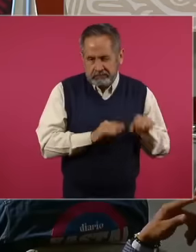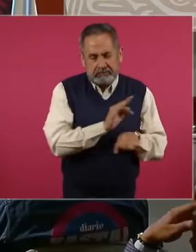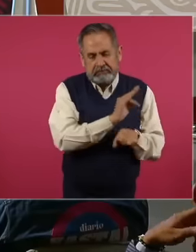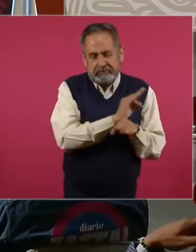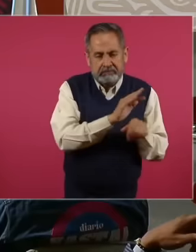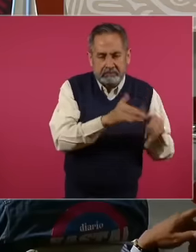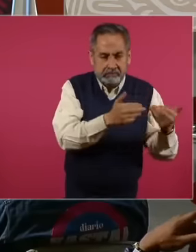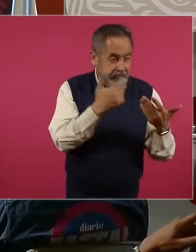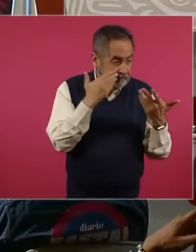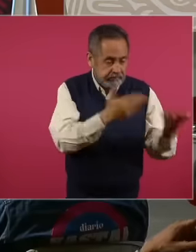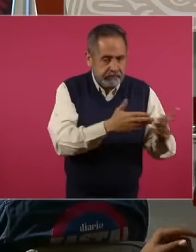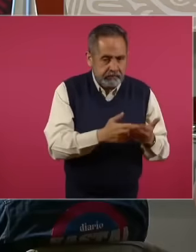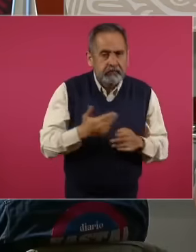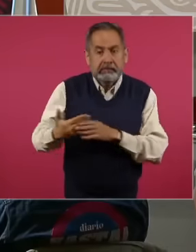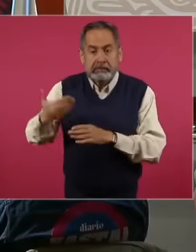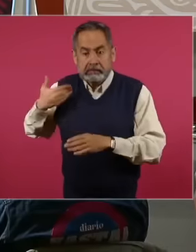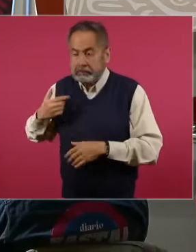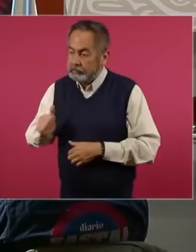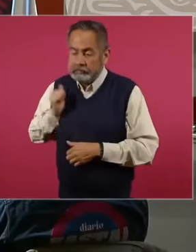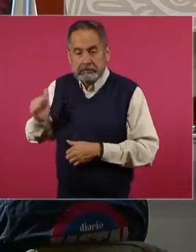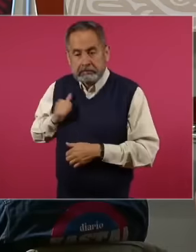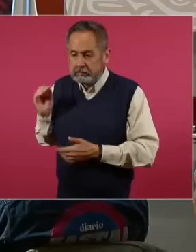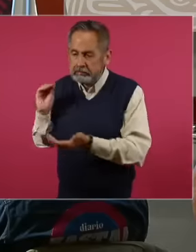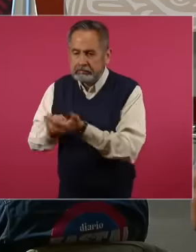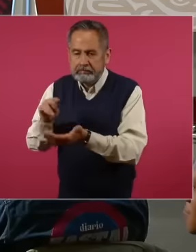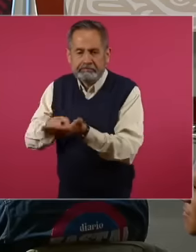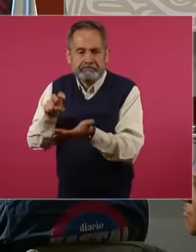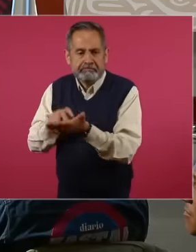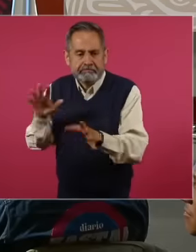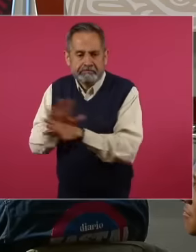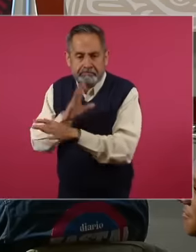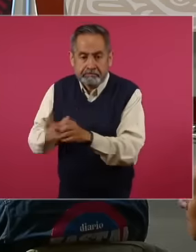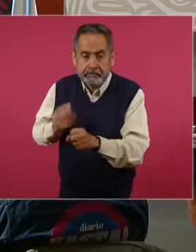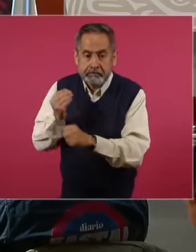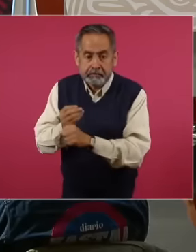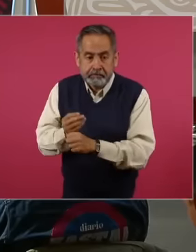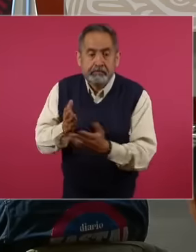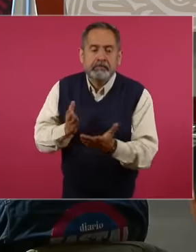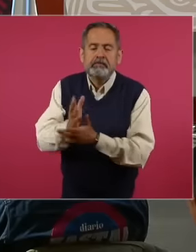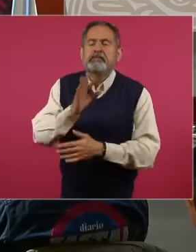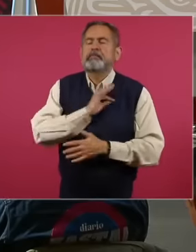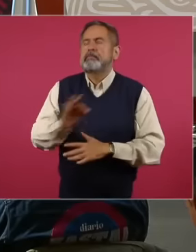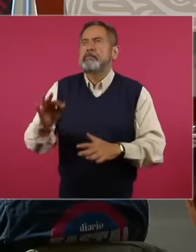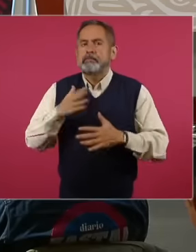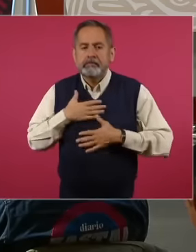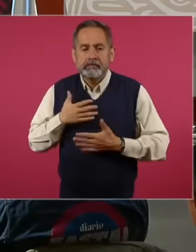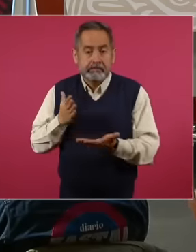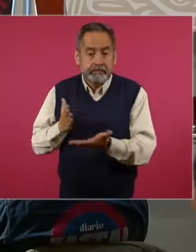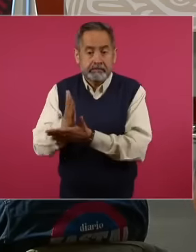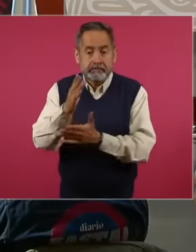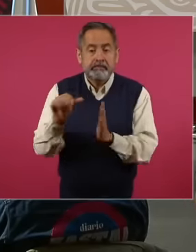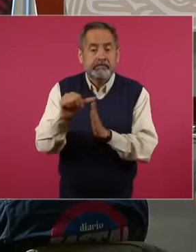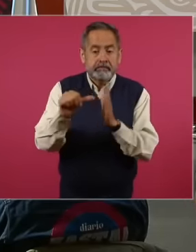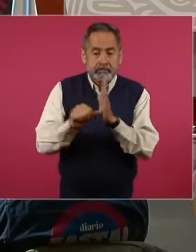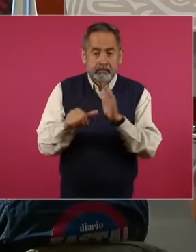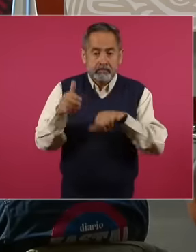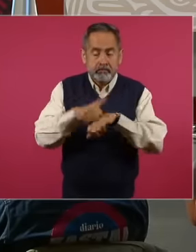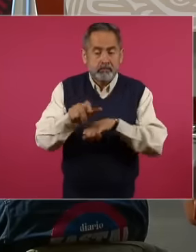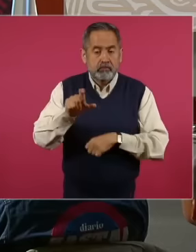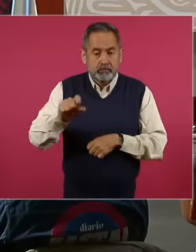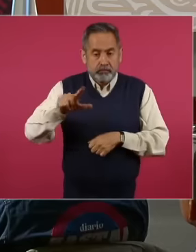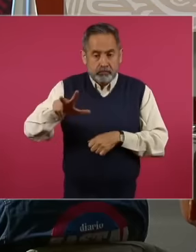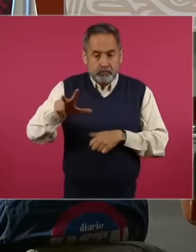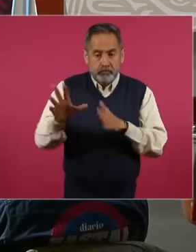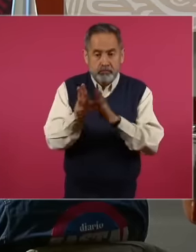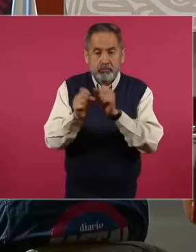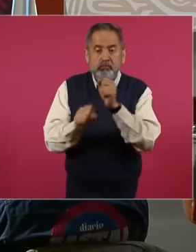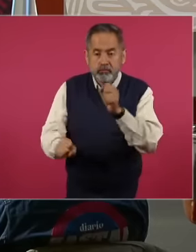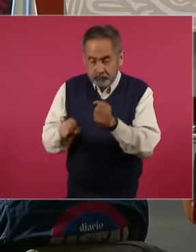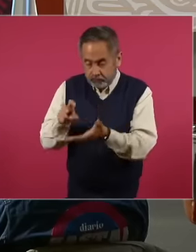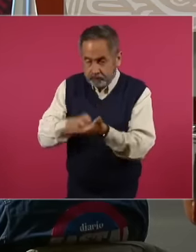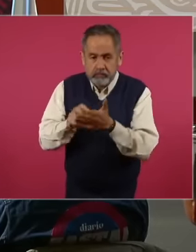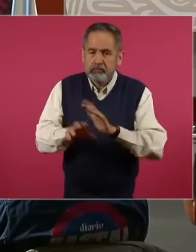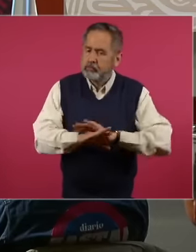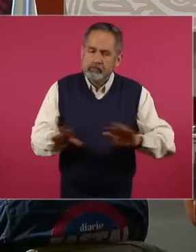they are now, we were still able to make a reform to article 28 of the Constitution and It prohibited the